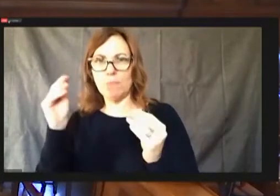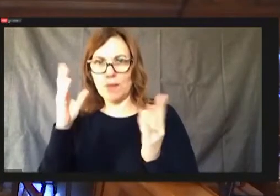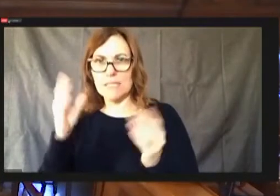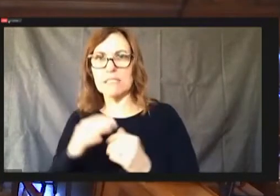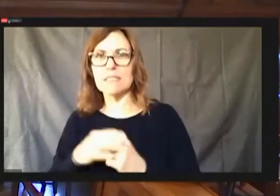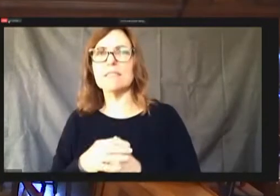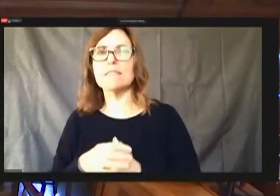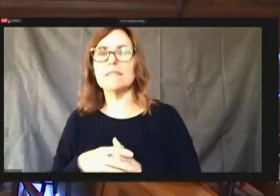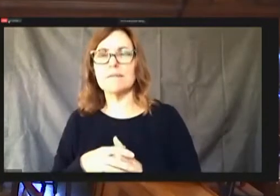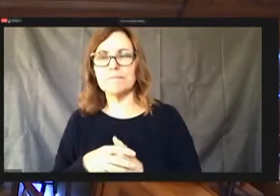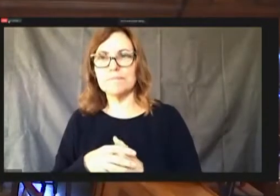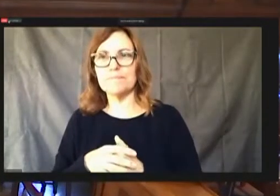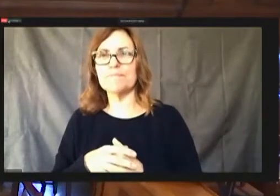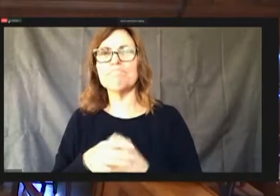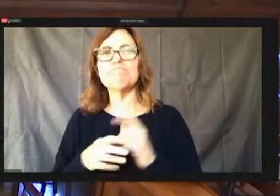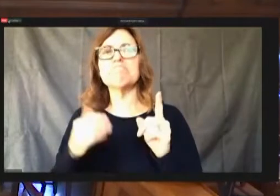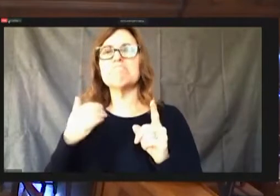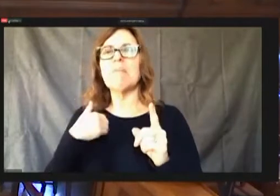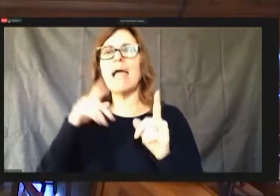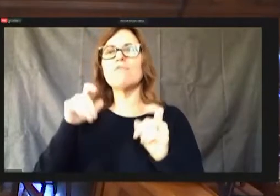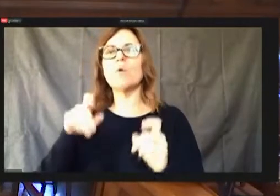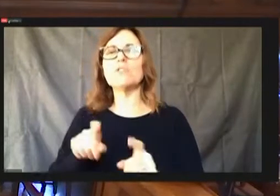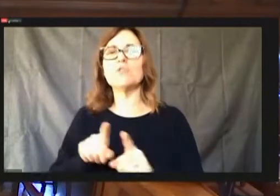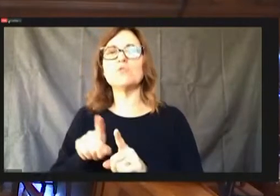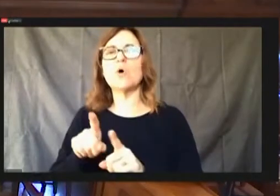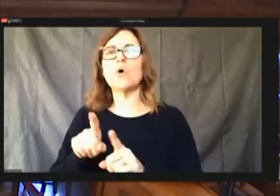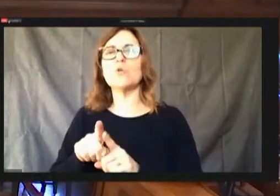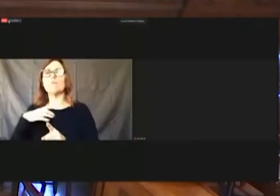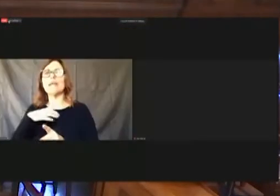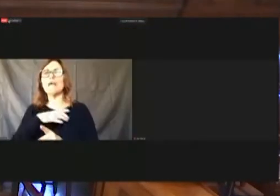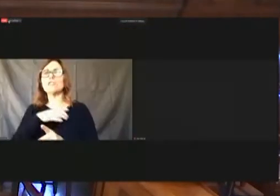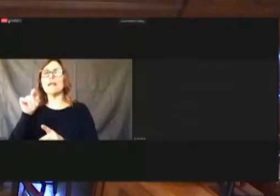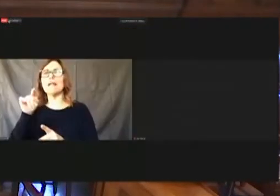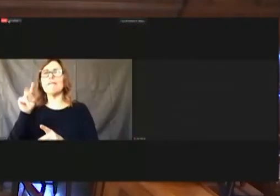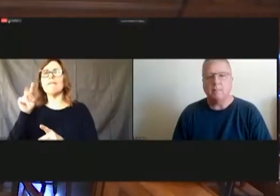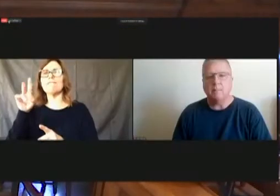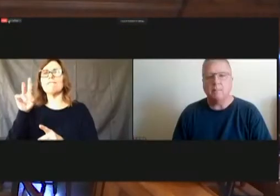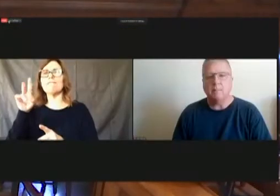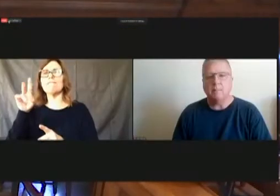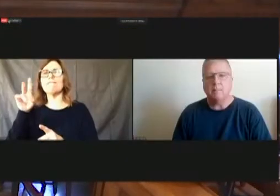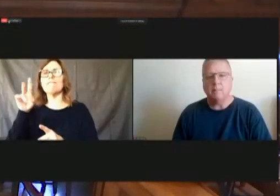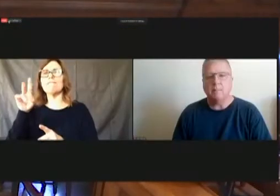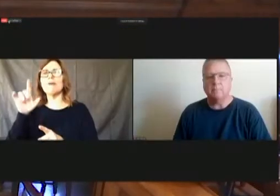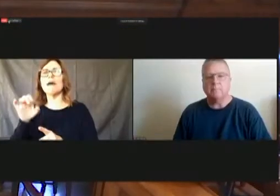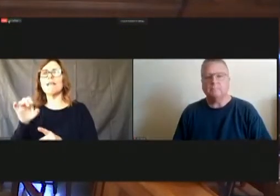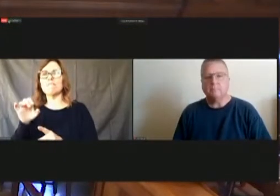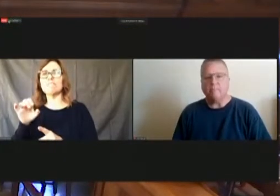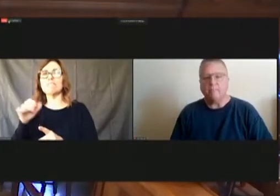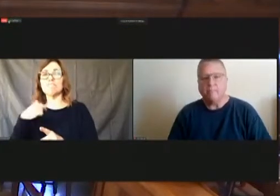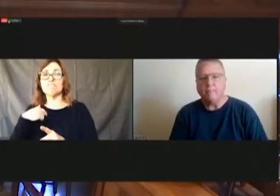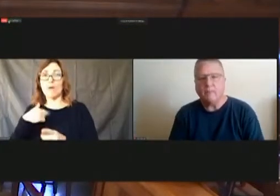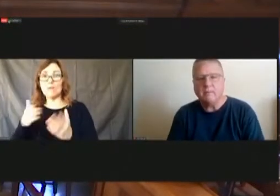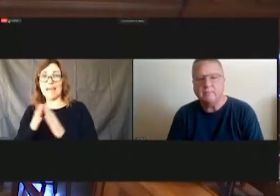I have questions to Mr. Constable about this I asked him a question directly I'm like willing to hold him accountable for doing the work but